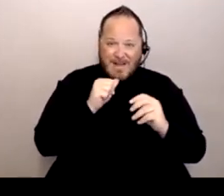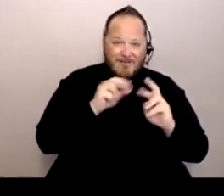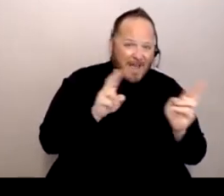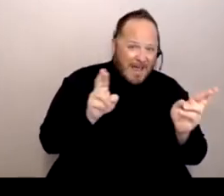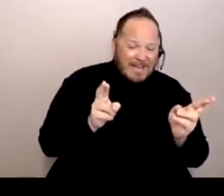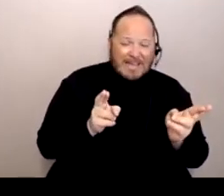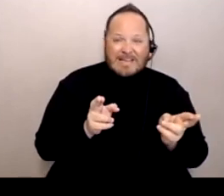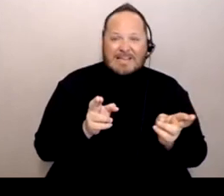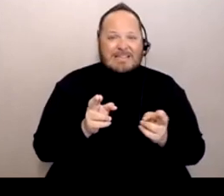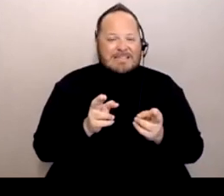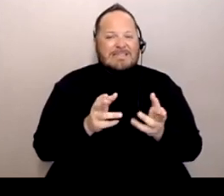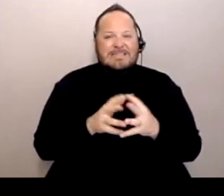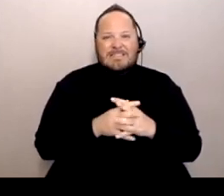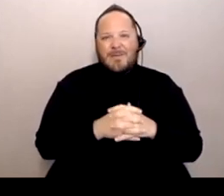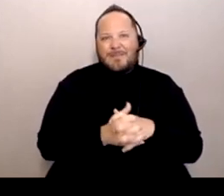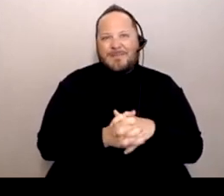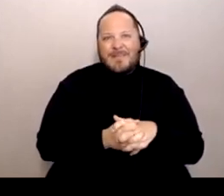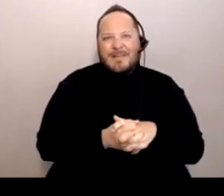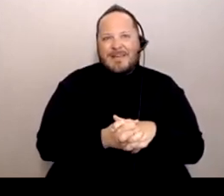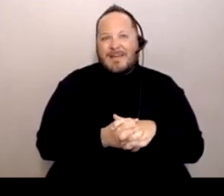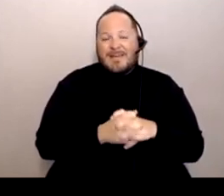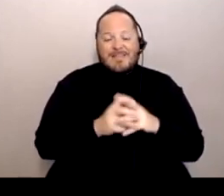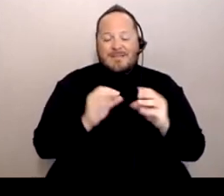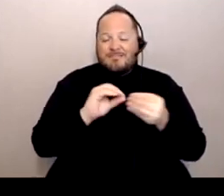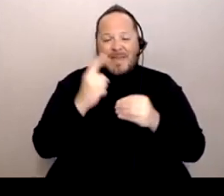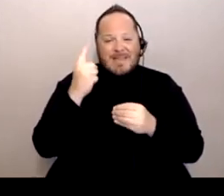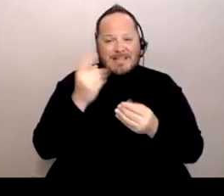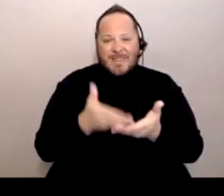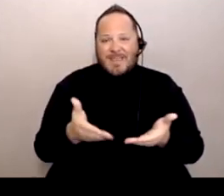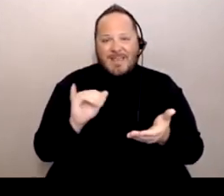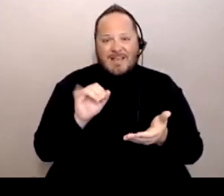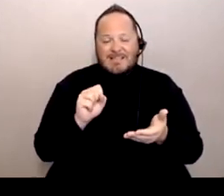So yeah, the biggest thing has been the negotiation